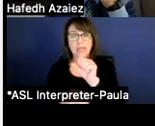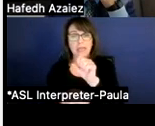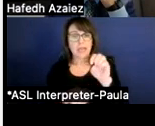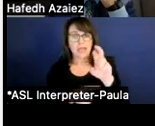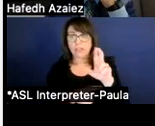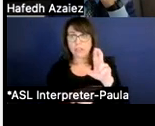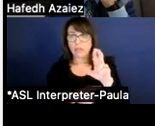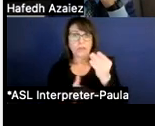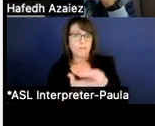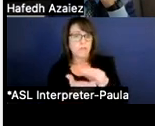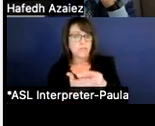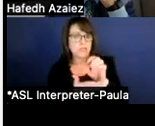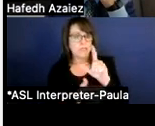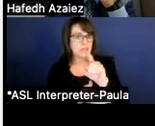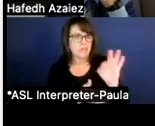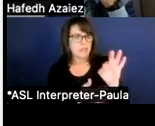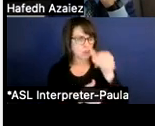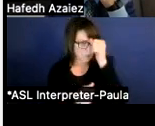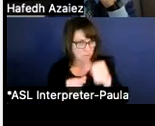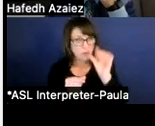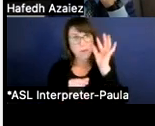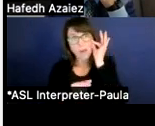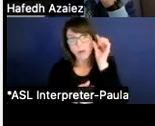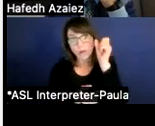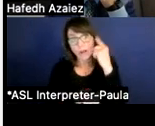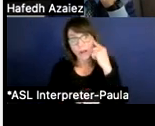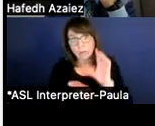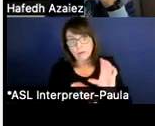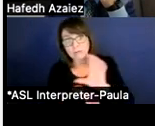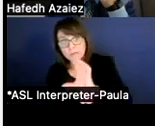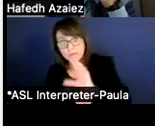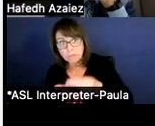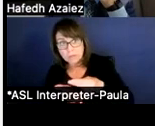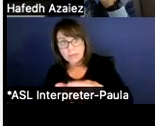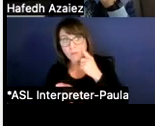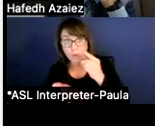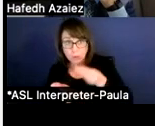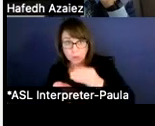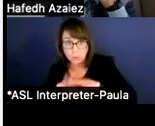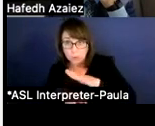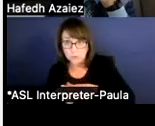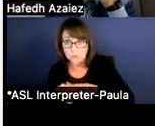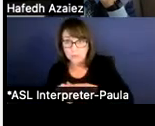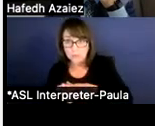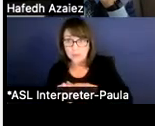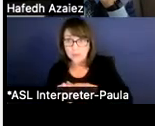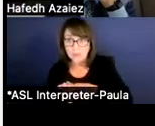that the federal government issued funding for schools or ESSER I, II, and III.